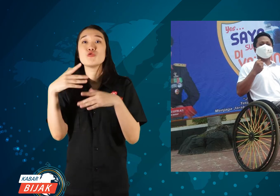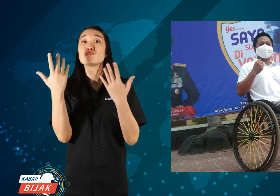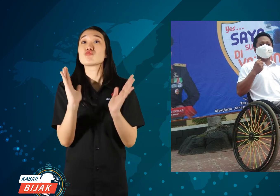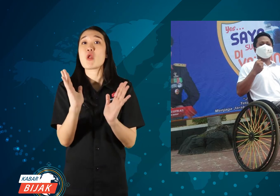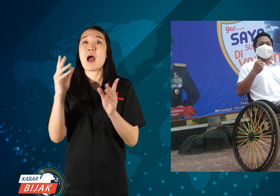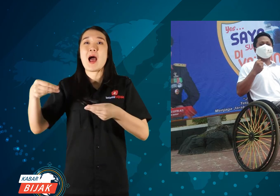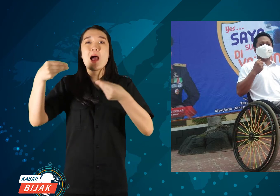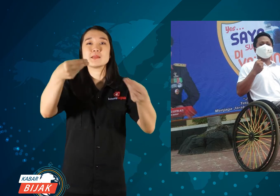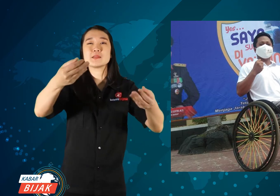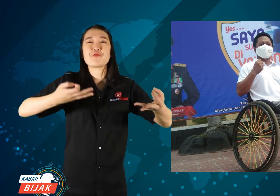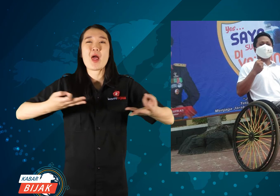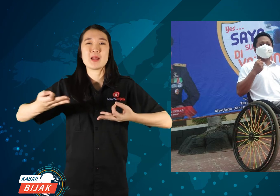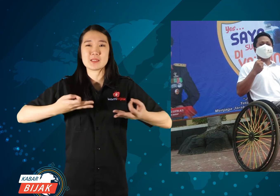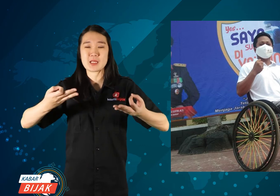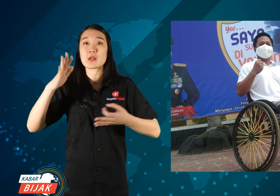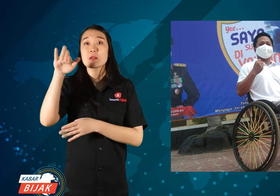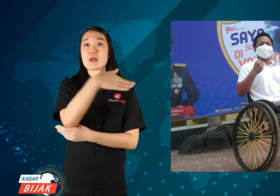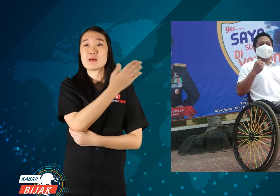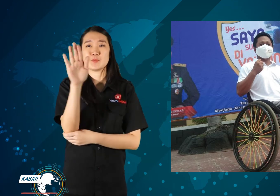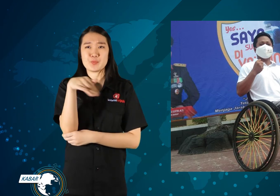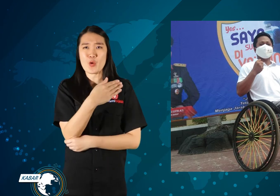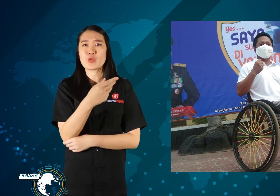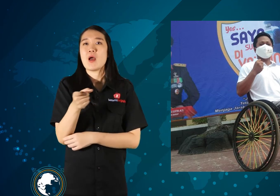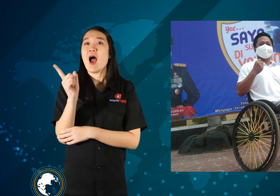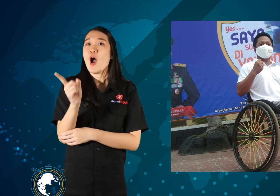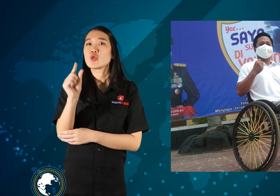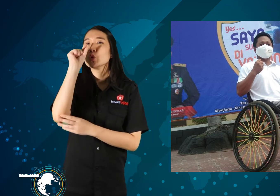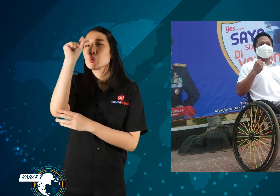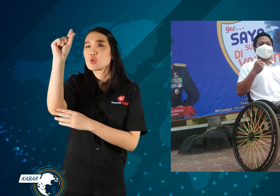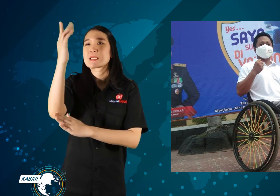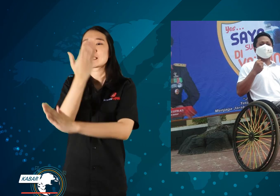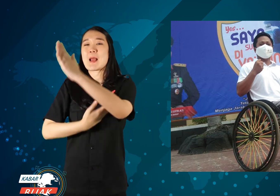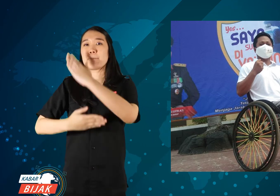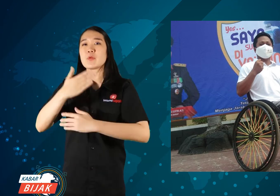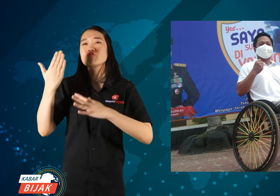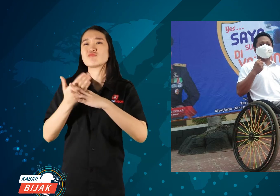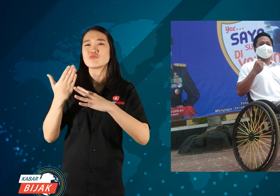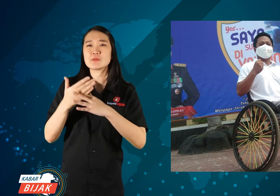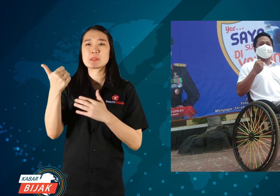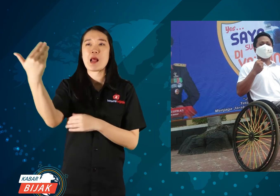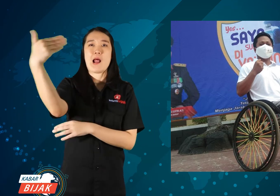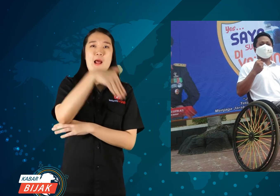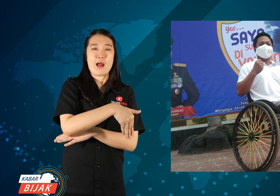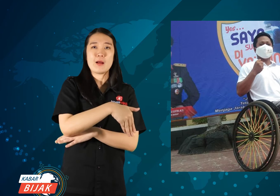Transportation has been facilitated for access for people with disabilities to come.